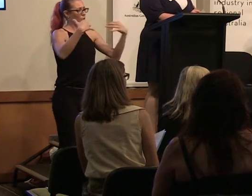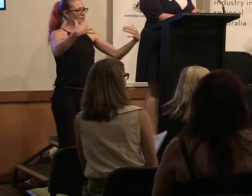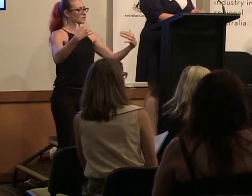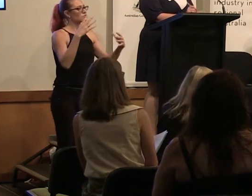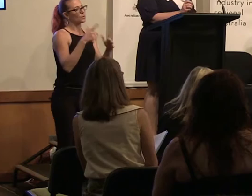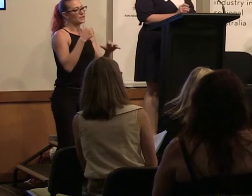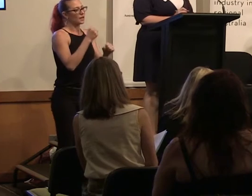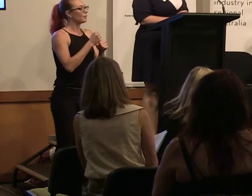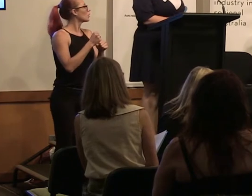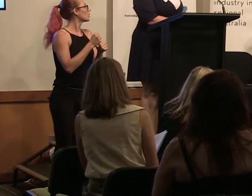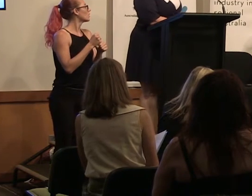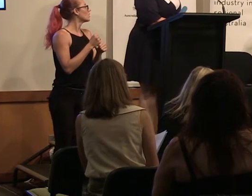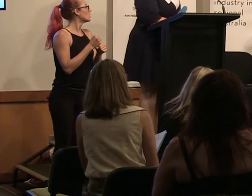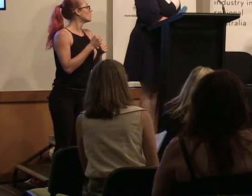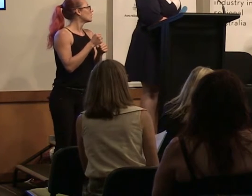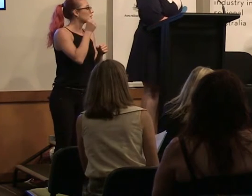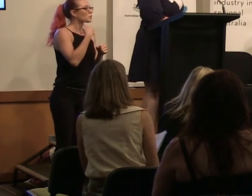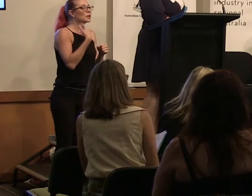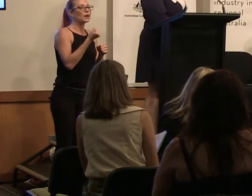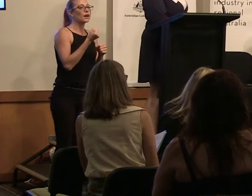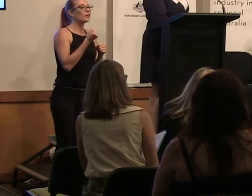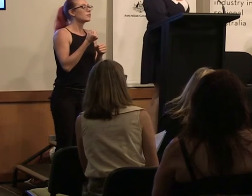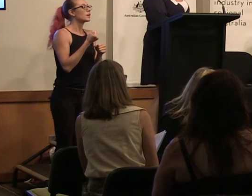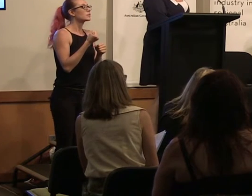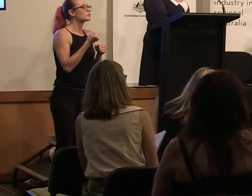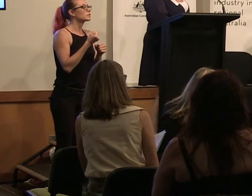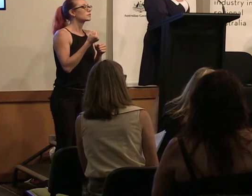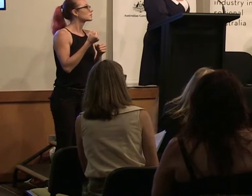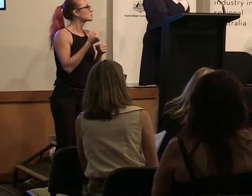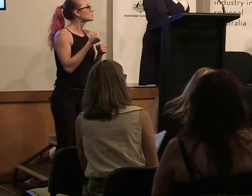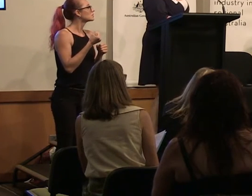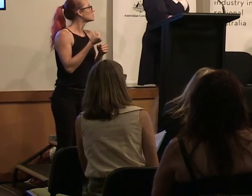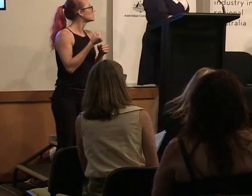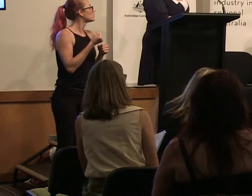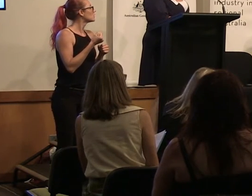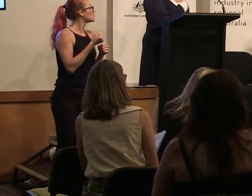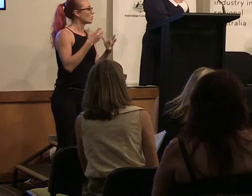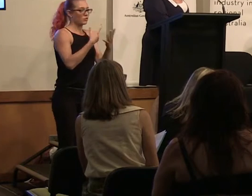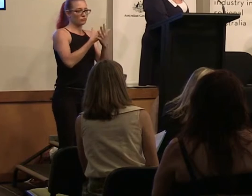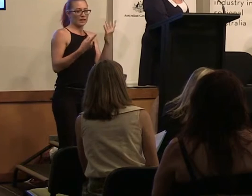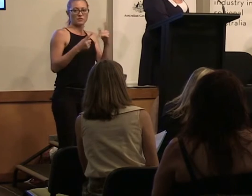example, we have a whole range of stuff from stuff that's